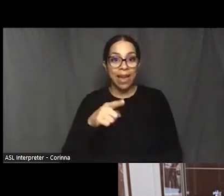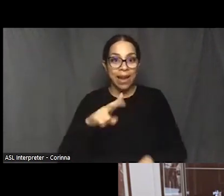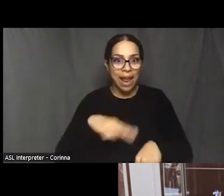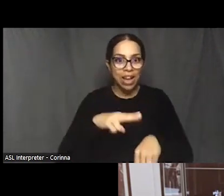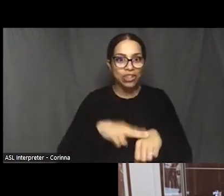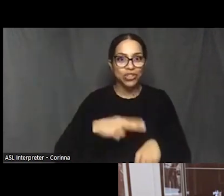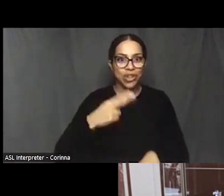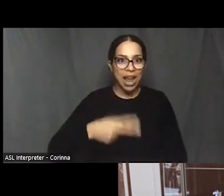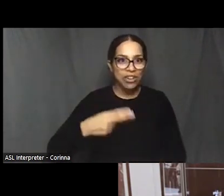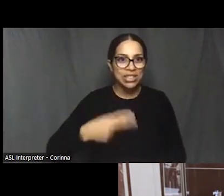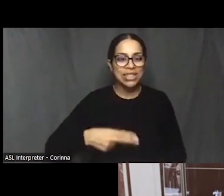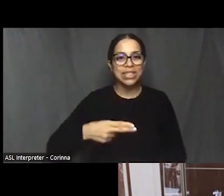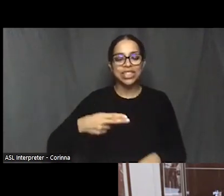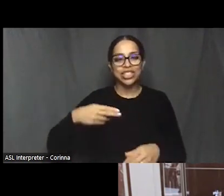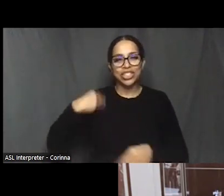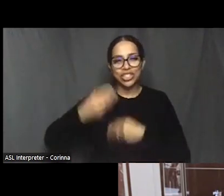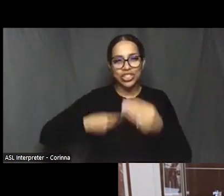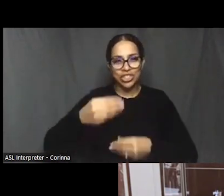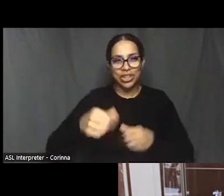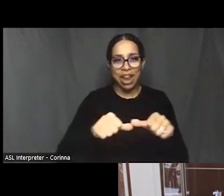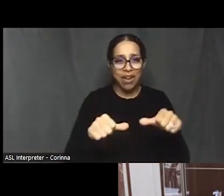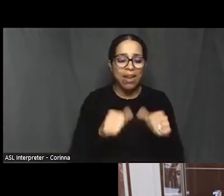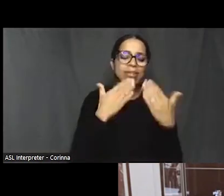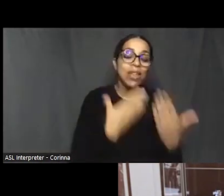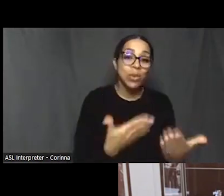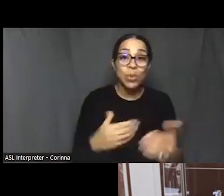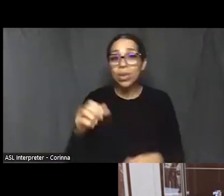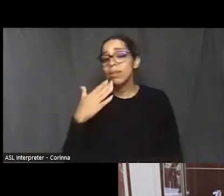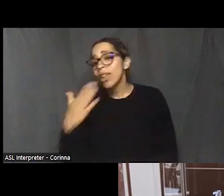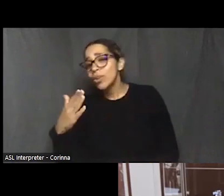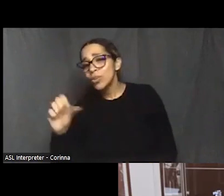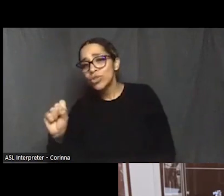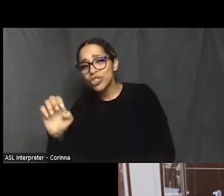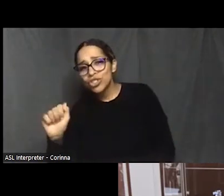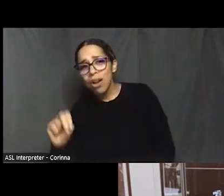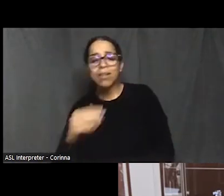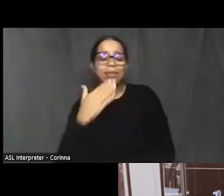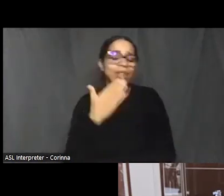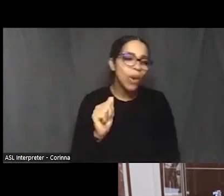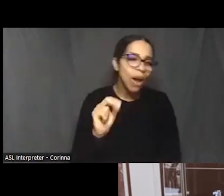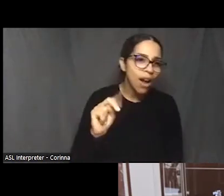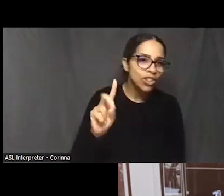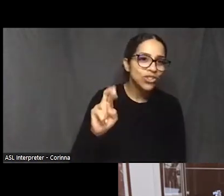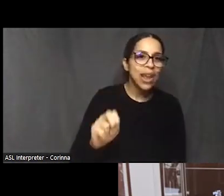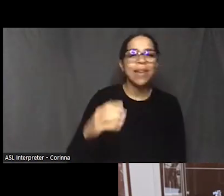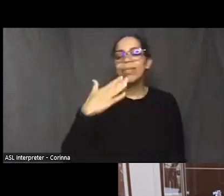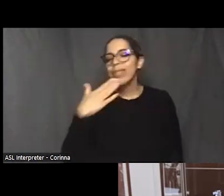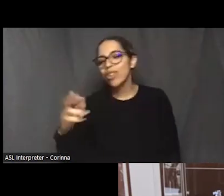Thank you, Sean. Thank you, Andre. Thank you, Rona. And thank you to everybody who joined us.